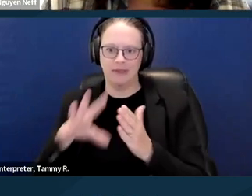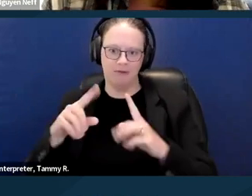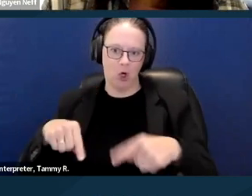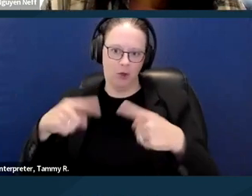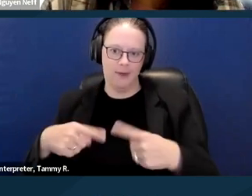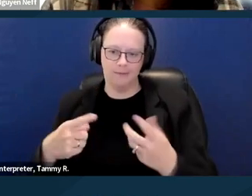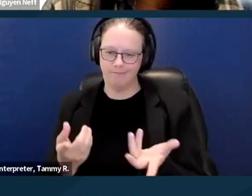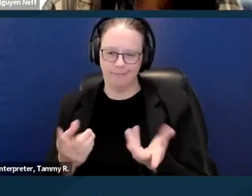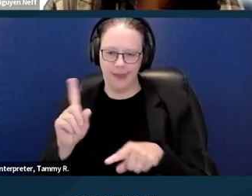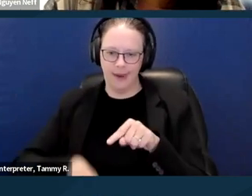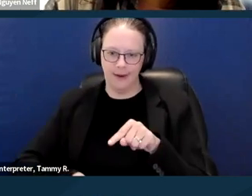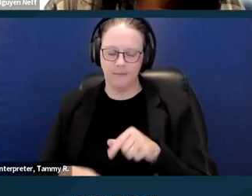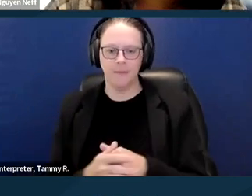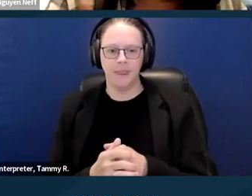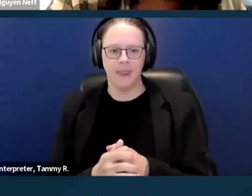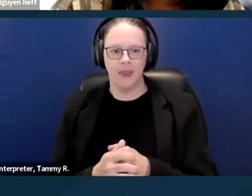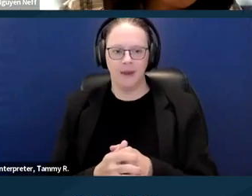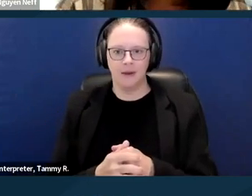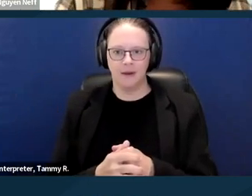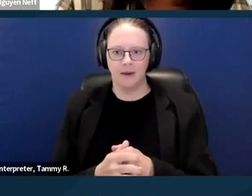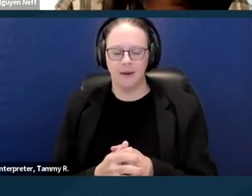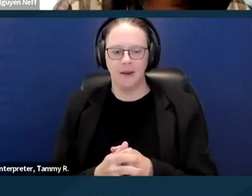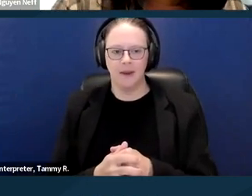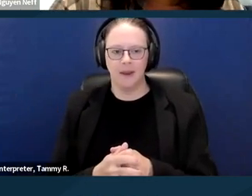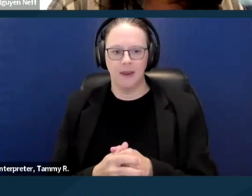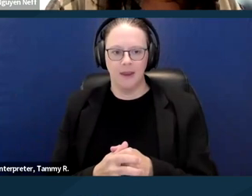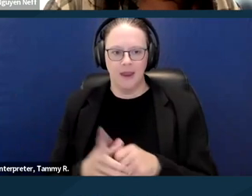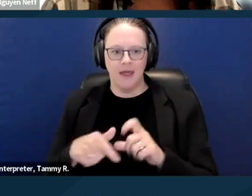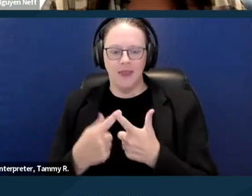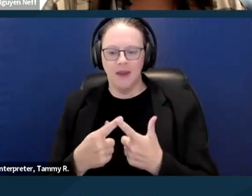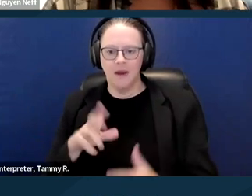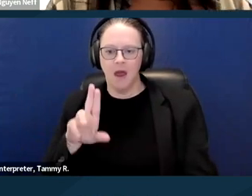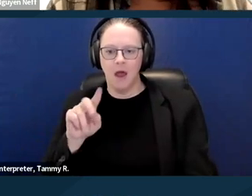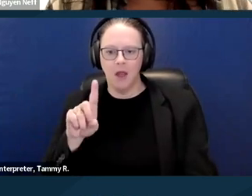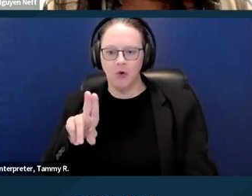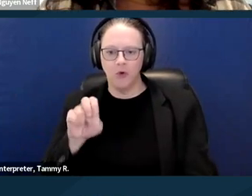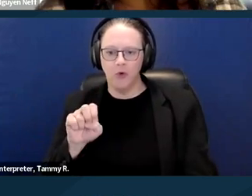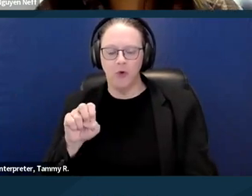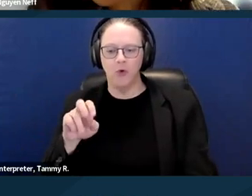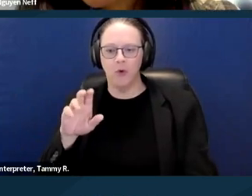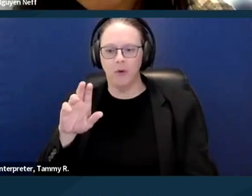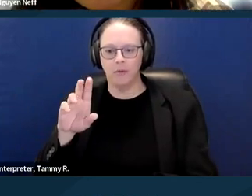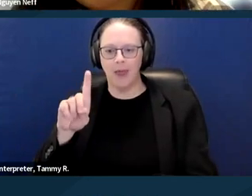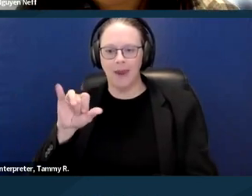And then finally the or then an undue administrative burden. I can't think of too many examples